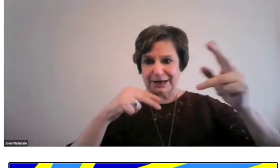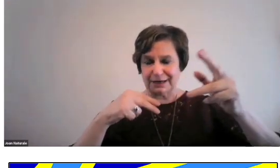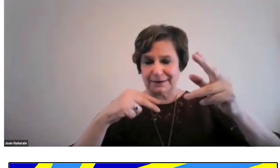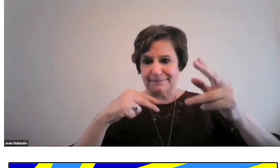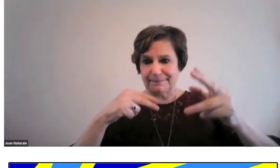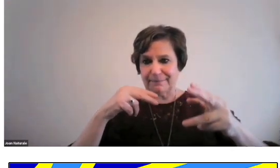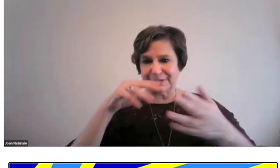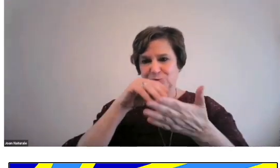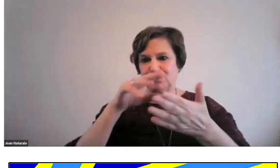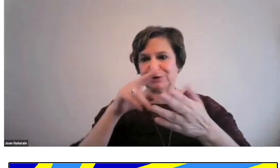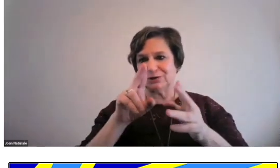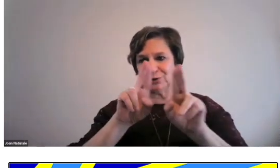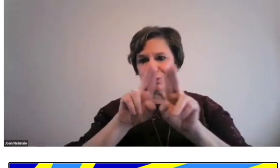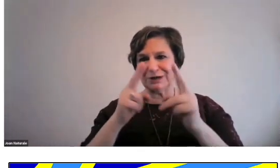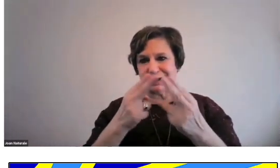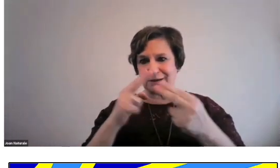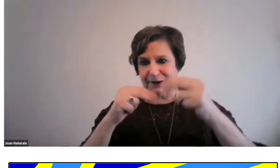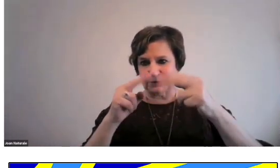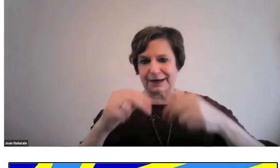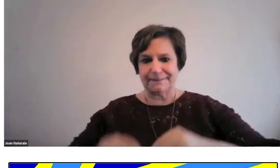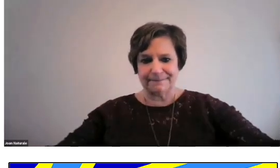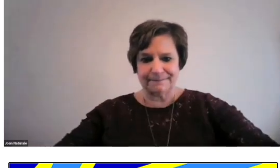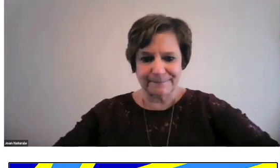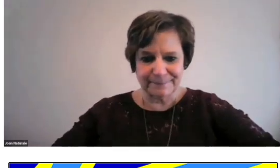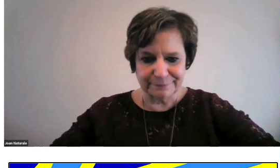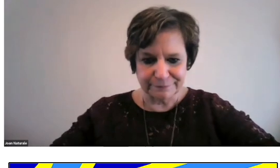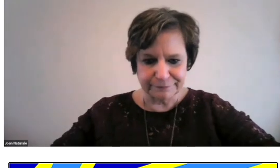And it's also on display in the Student Union building.